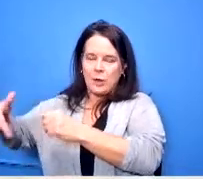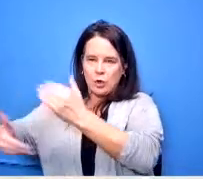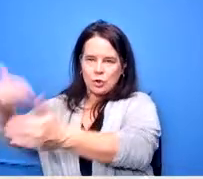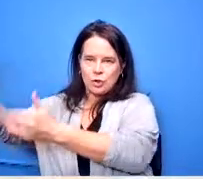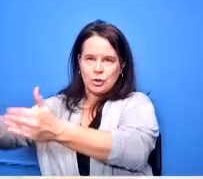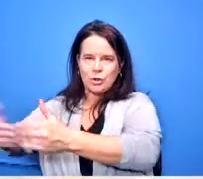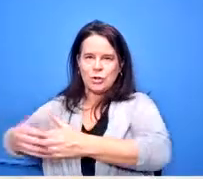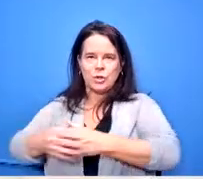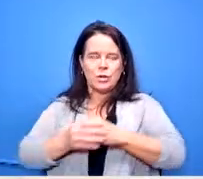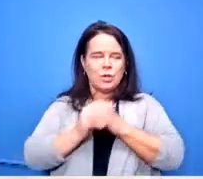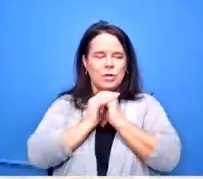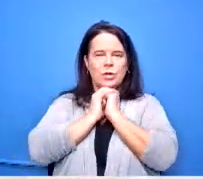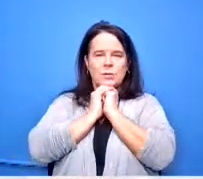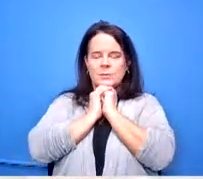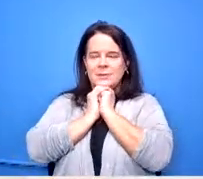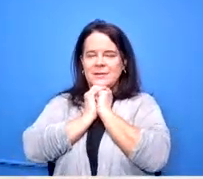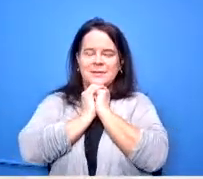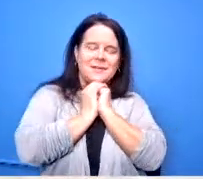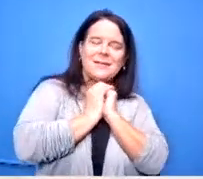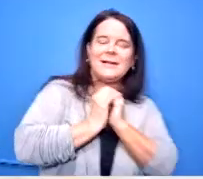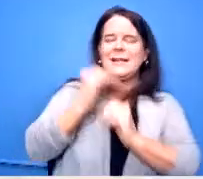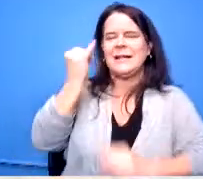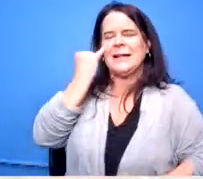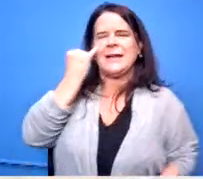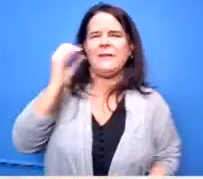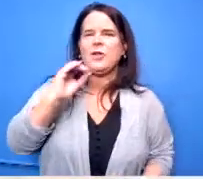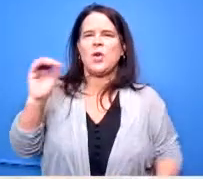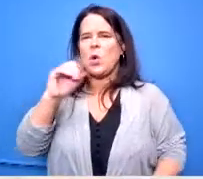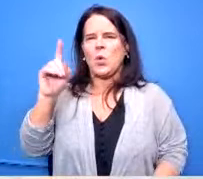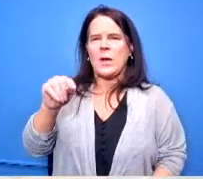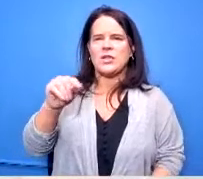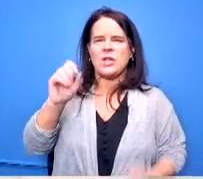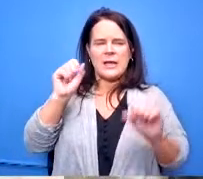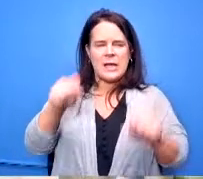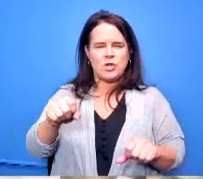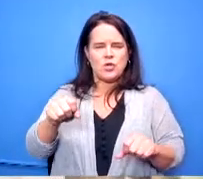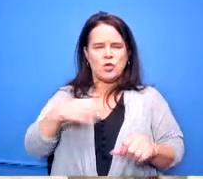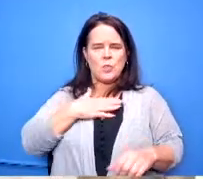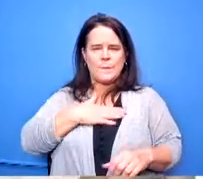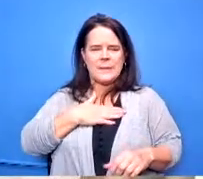dr lolly if there are no questions on this one could you just go through the list of